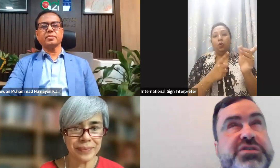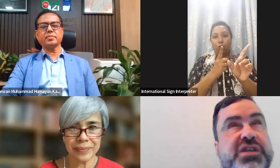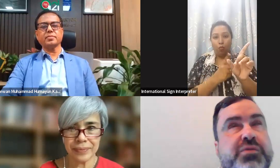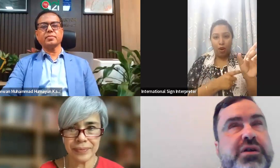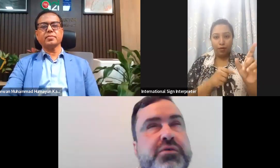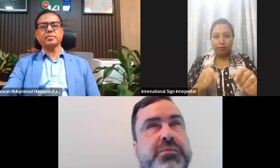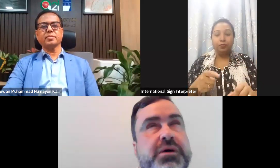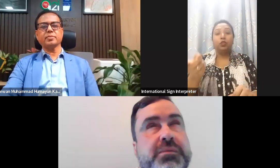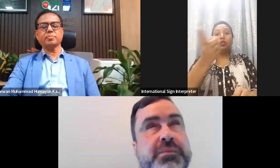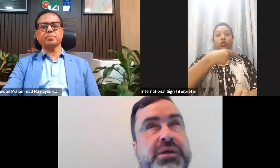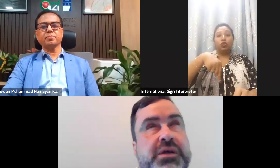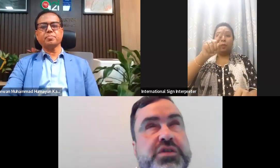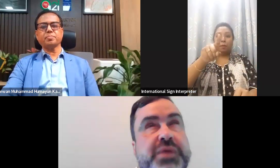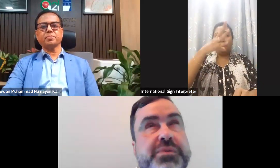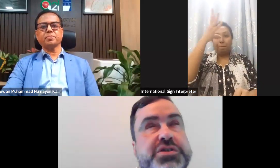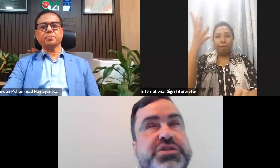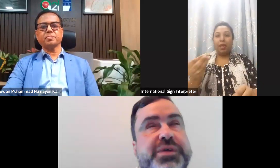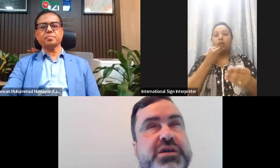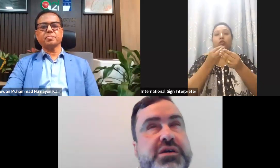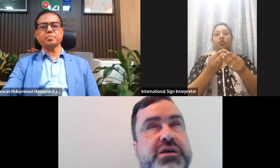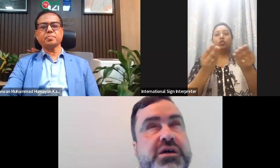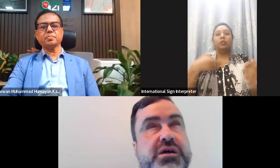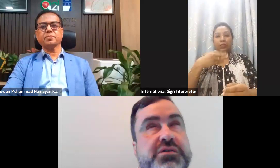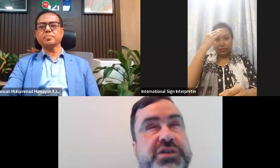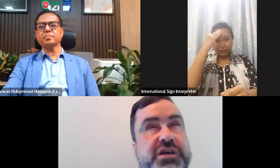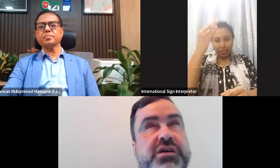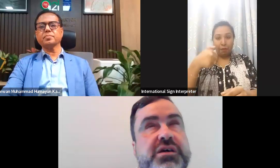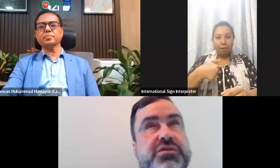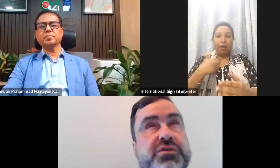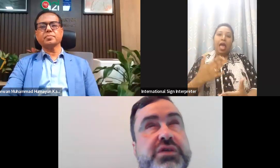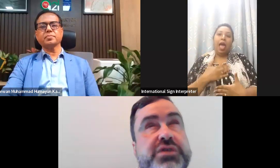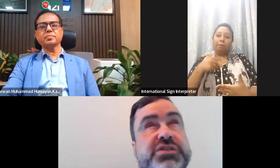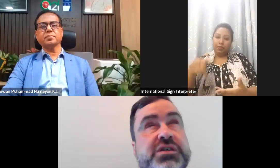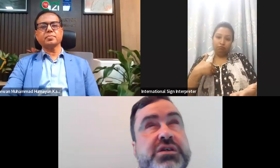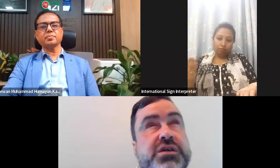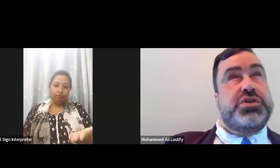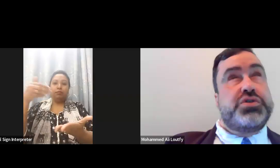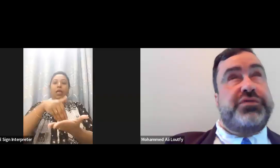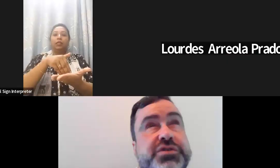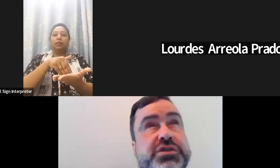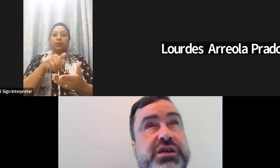salaam alaikum, it's my pleasure to be here today to address issues about digital